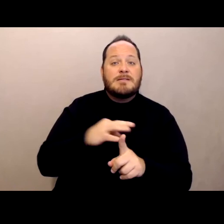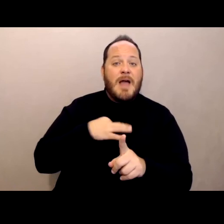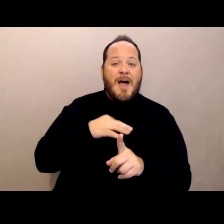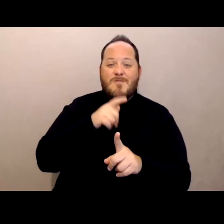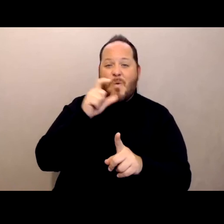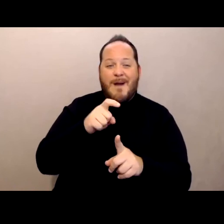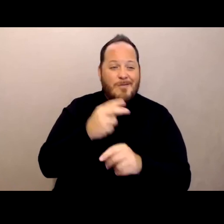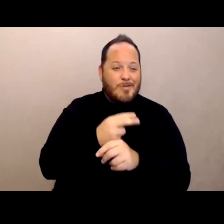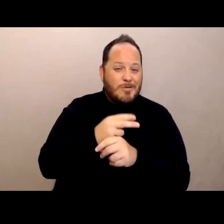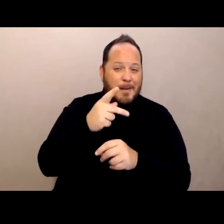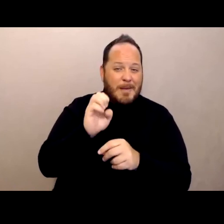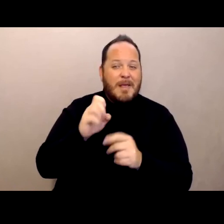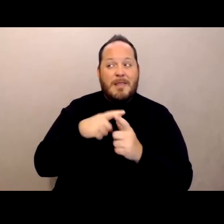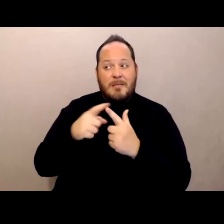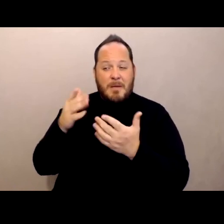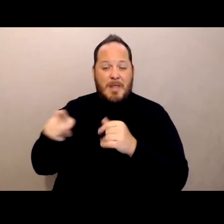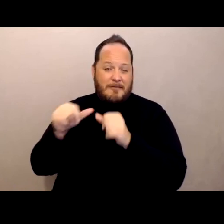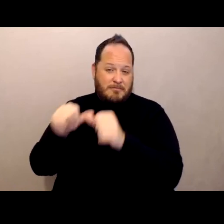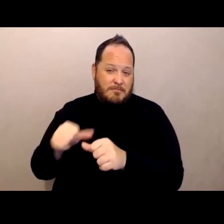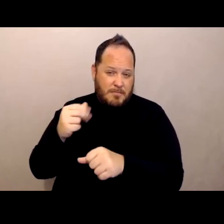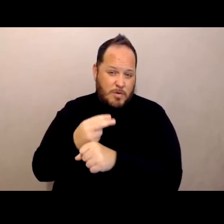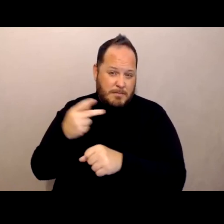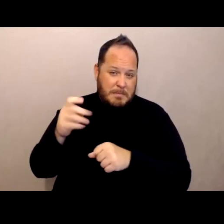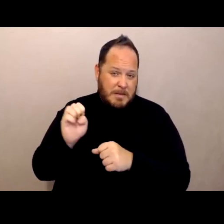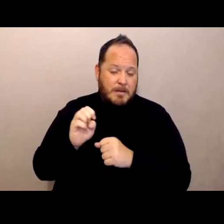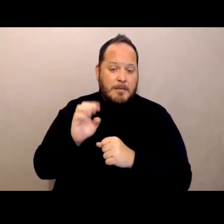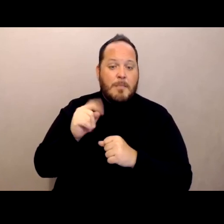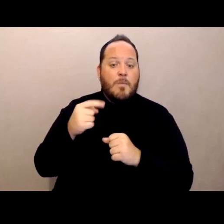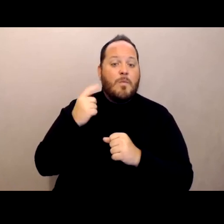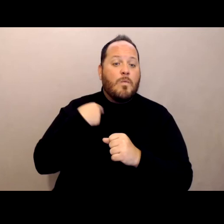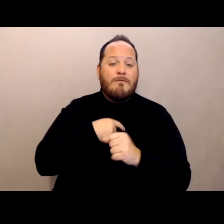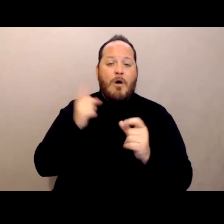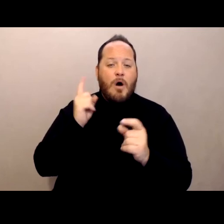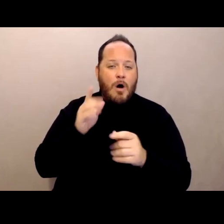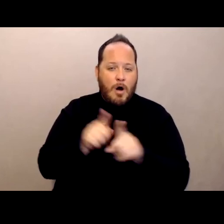facilities getting creative with giving bonuses, to staff people who get vaccinated,